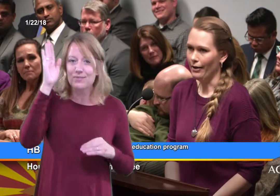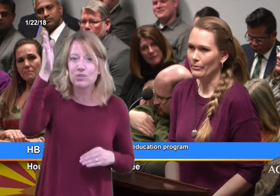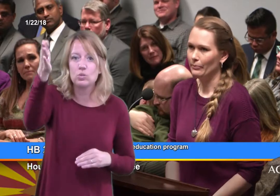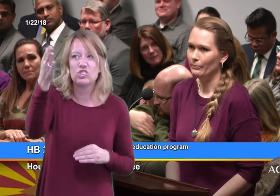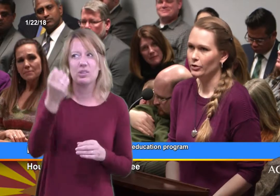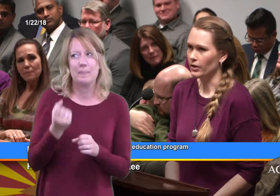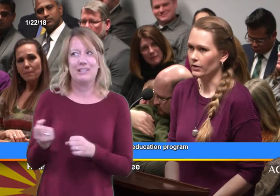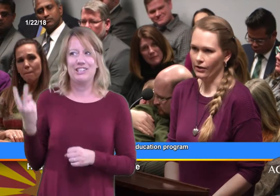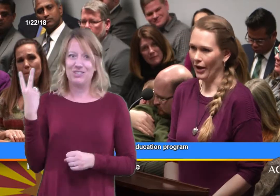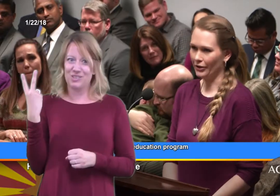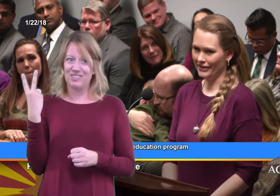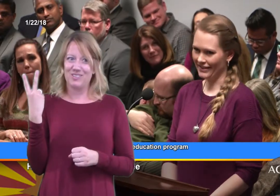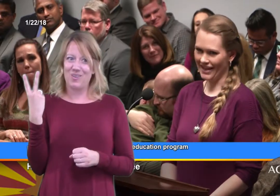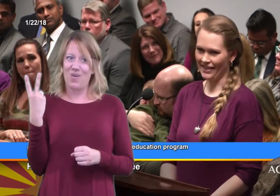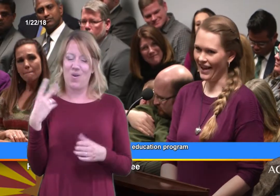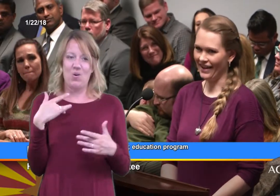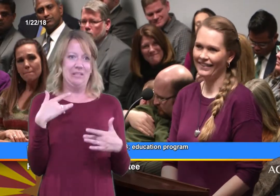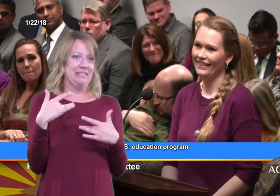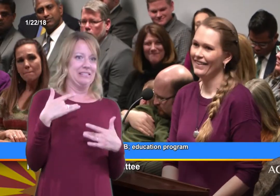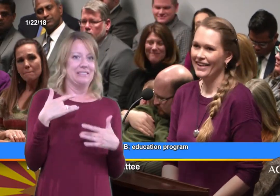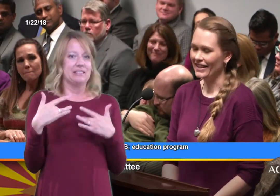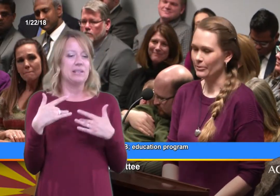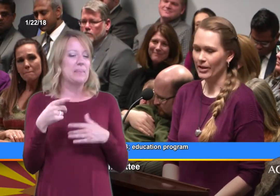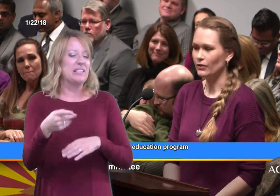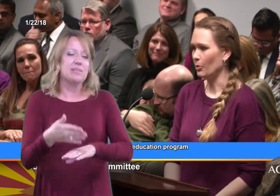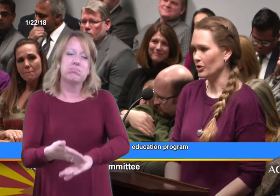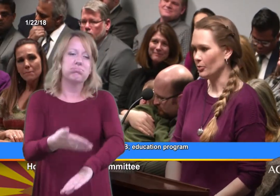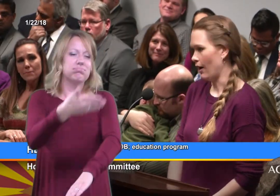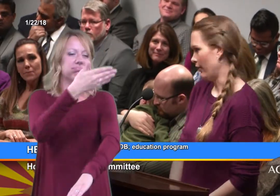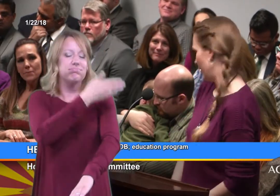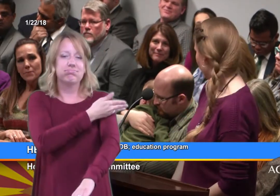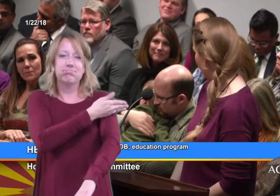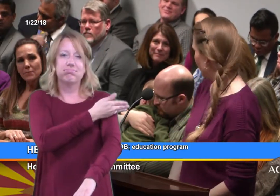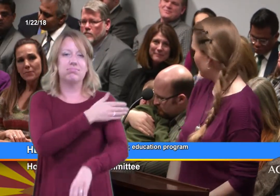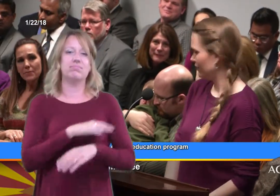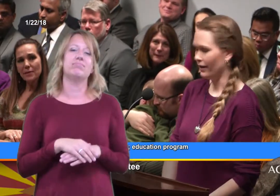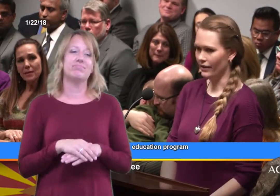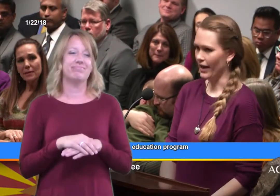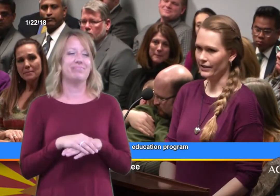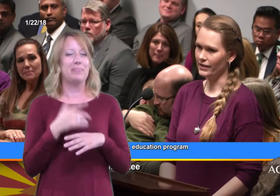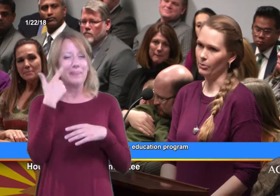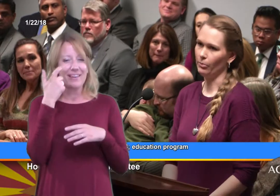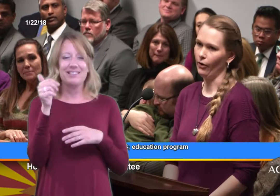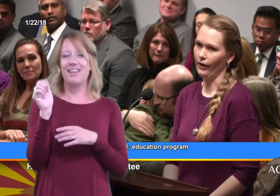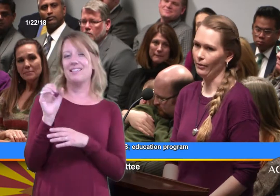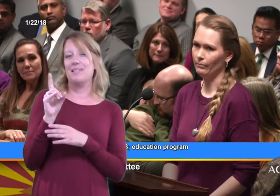Um, 2 years ago I couldn't say that. He's made so much progress in the ASDB program.